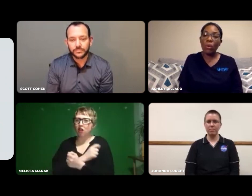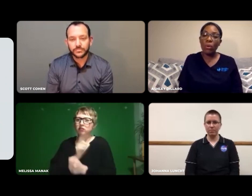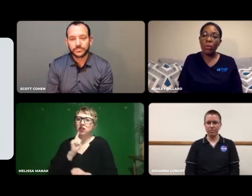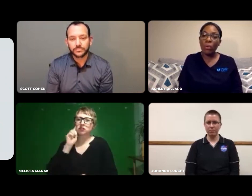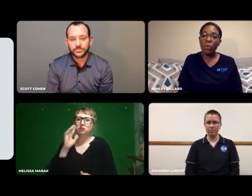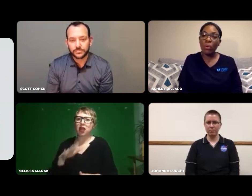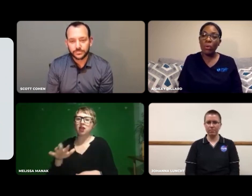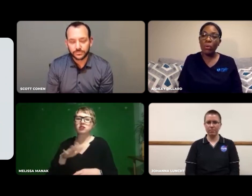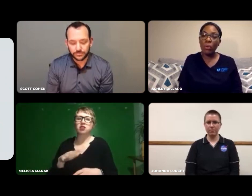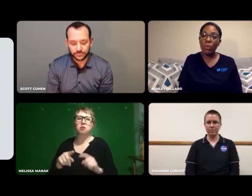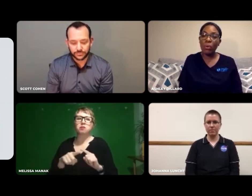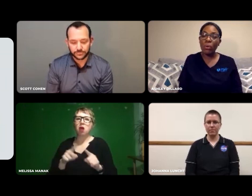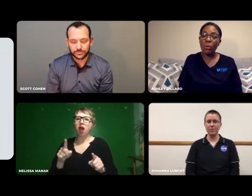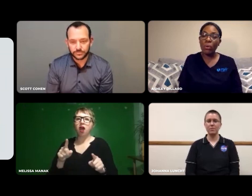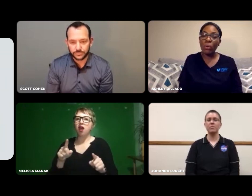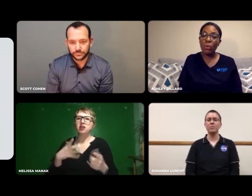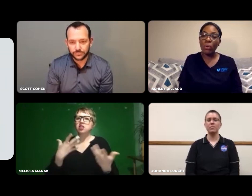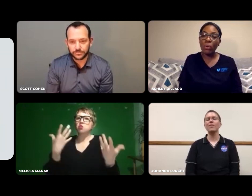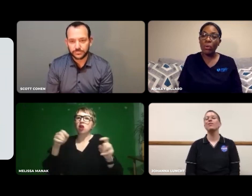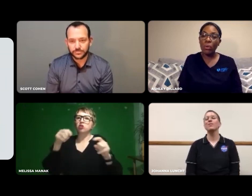I loved studying Deaf Space.